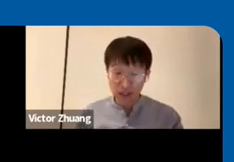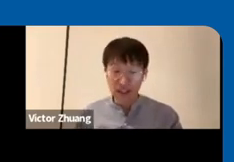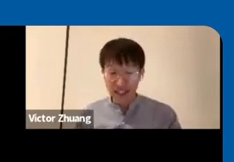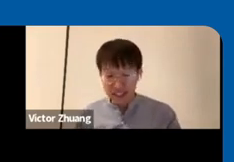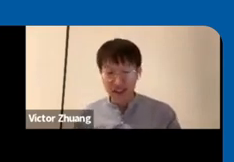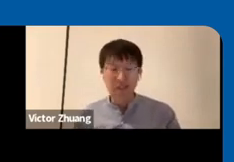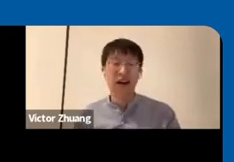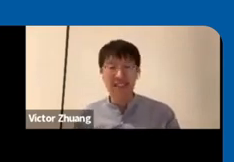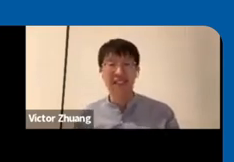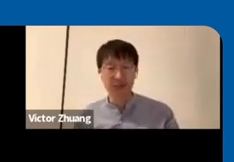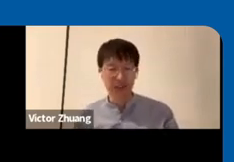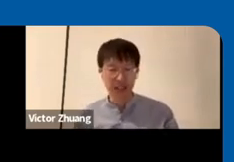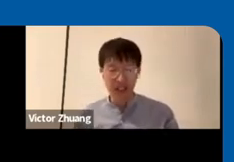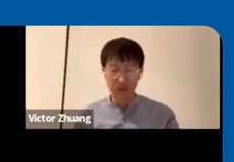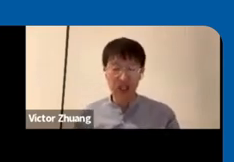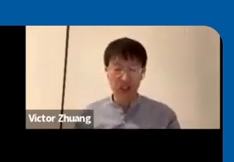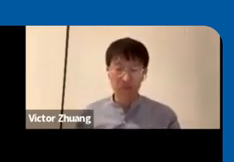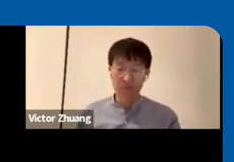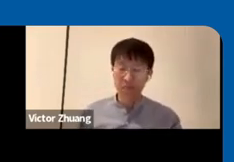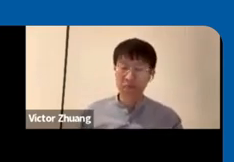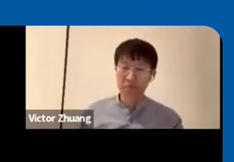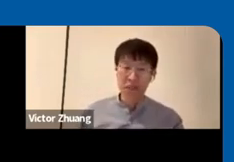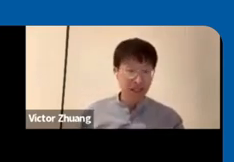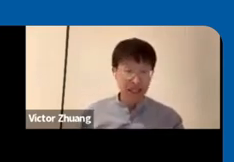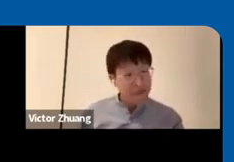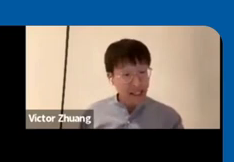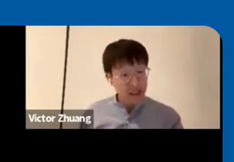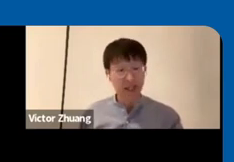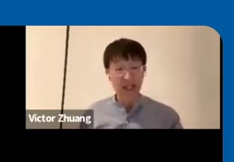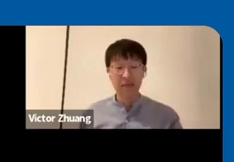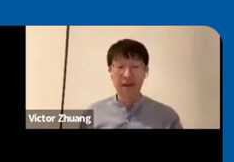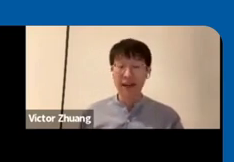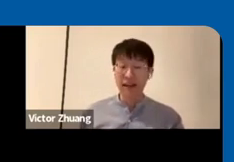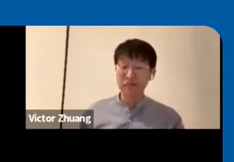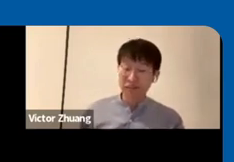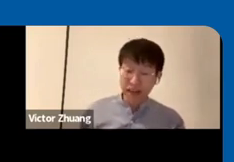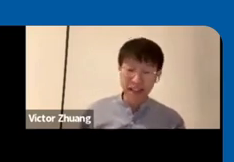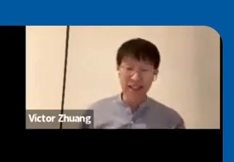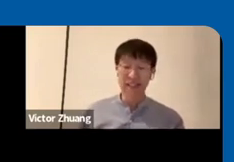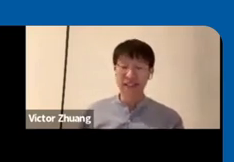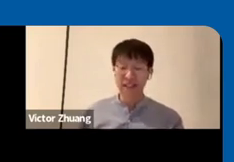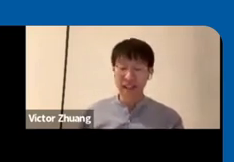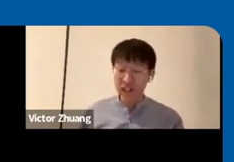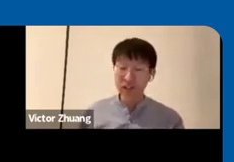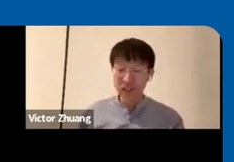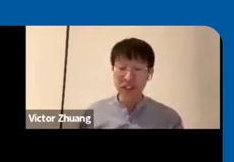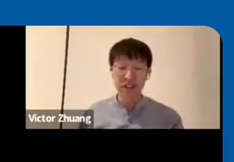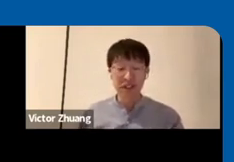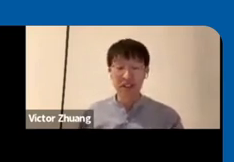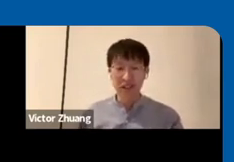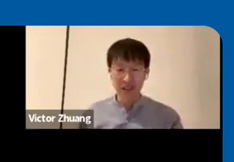what is it what is disability Innovation let me explain by highlighting and introducing a